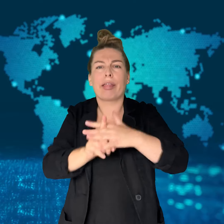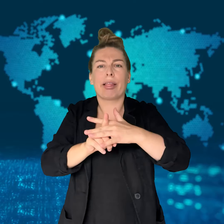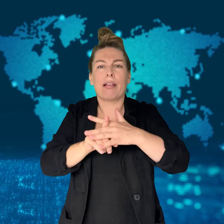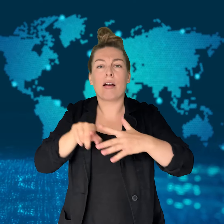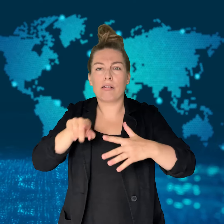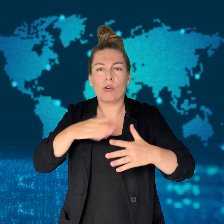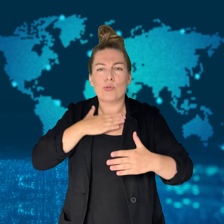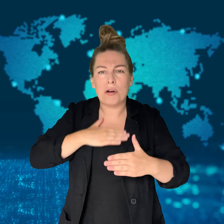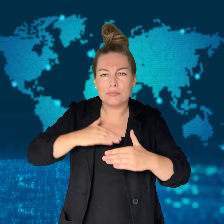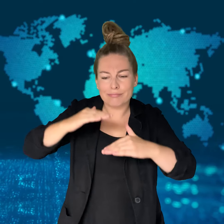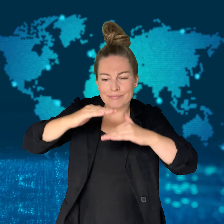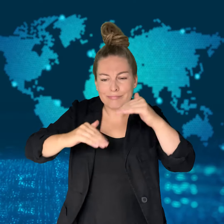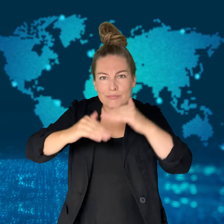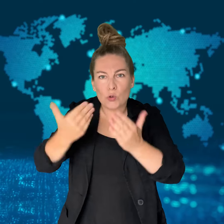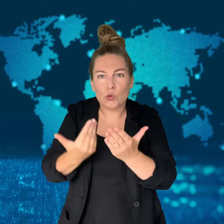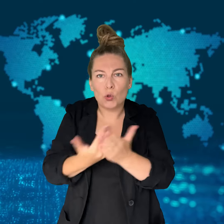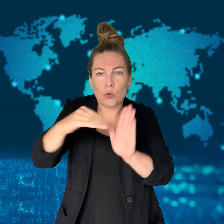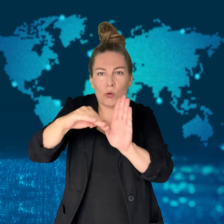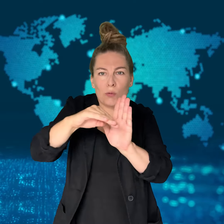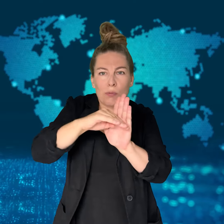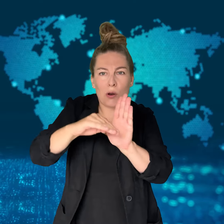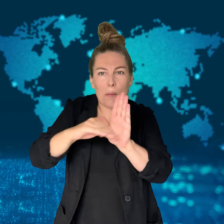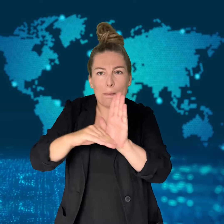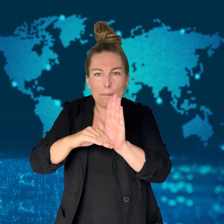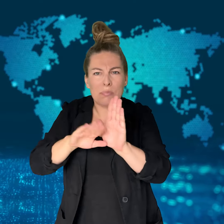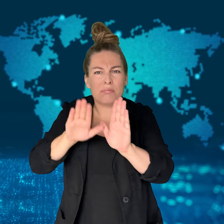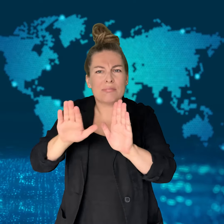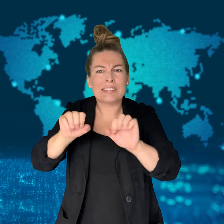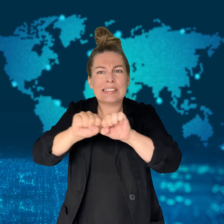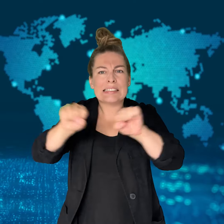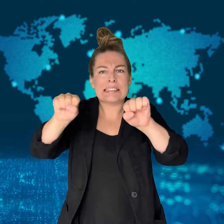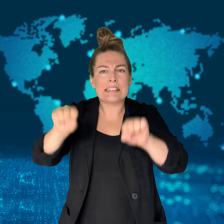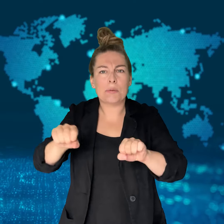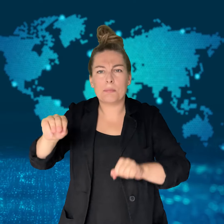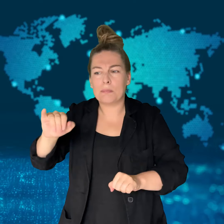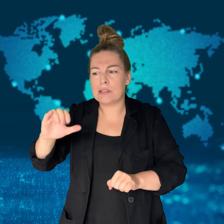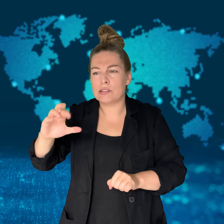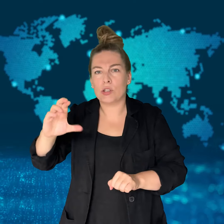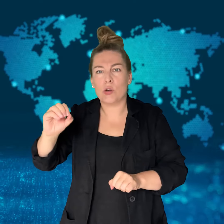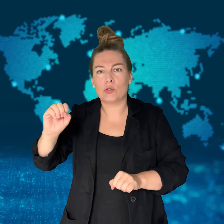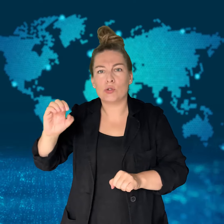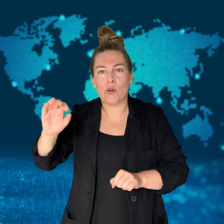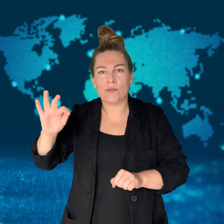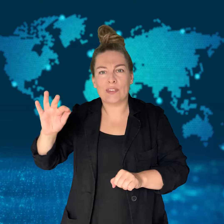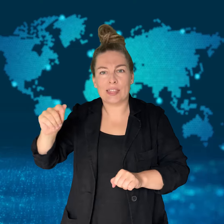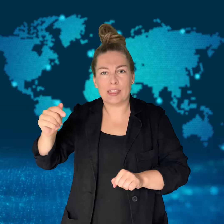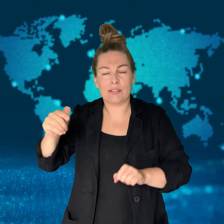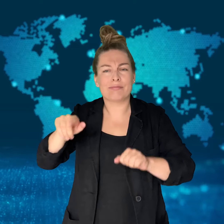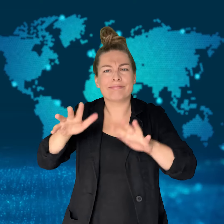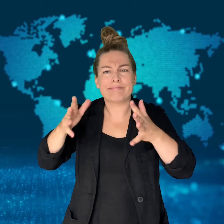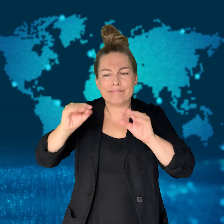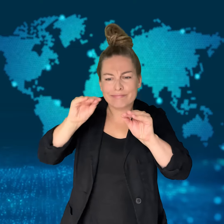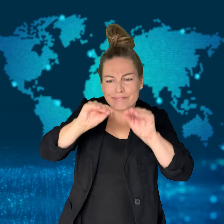between the update and Microsoft's operating system.